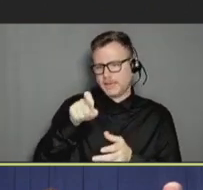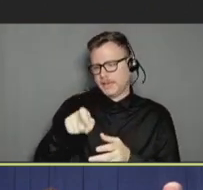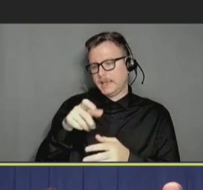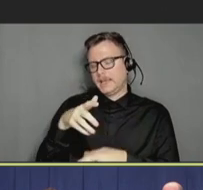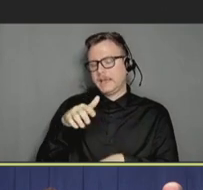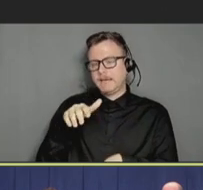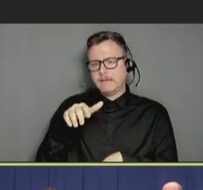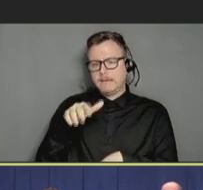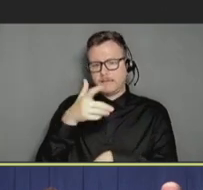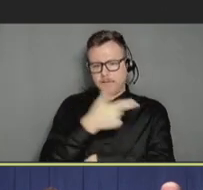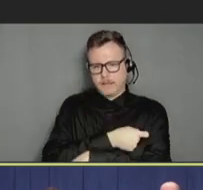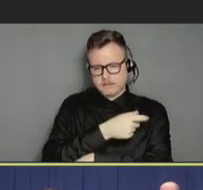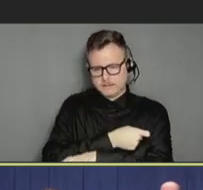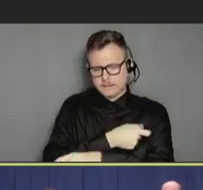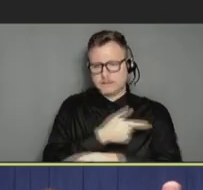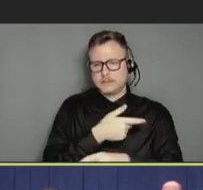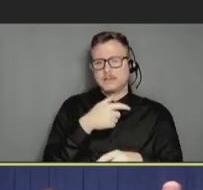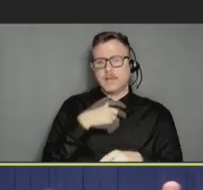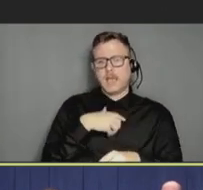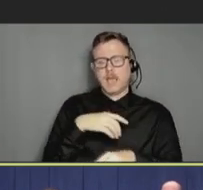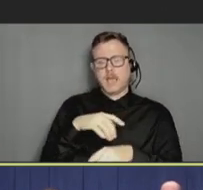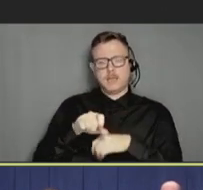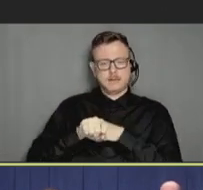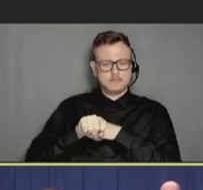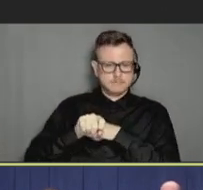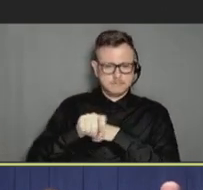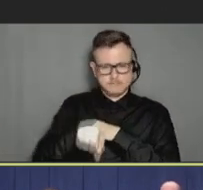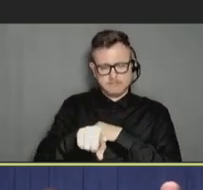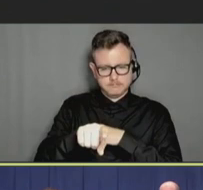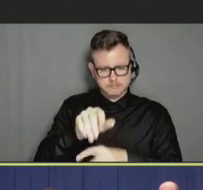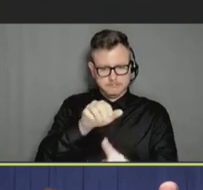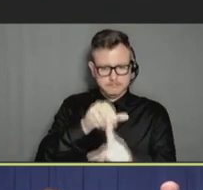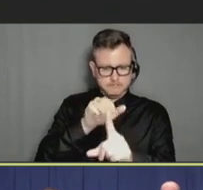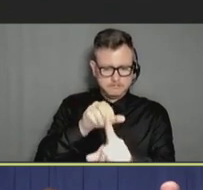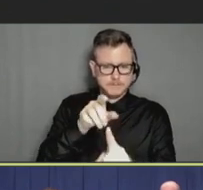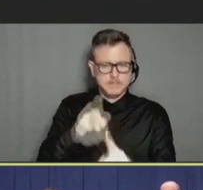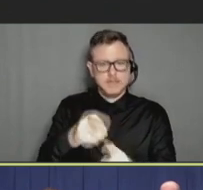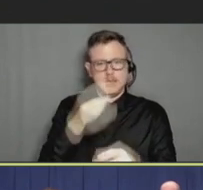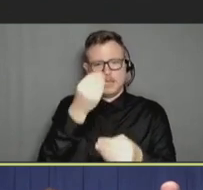And then it -- you know, maybe forwards them, you know, the information sheet ahead of time.